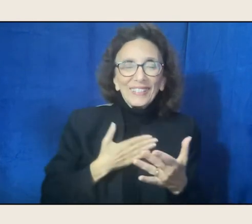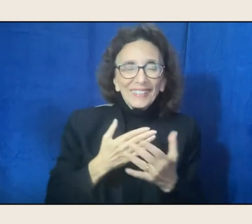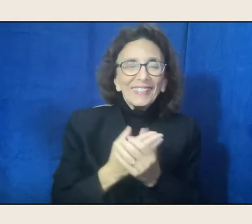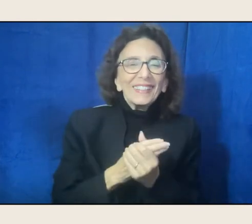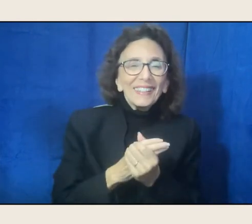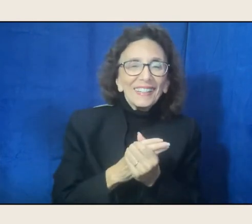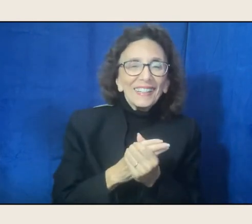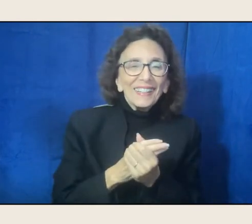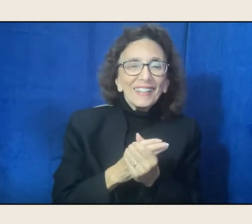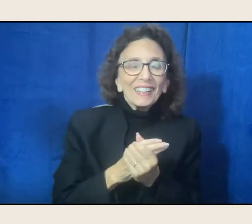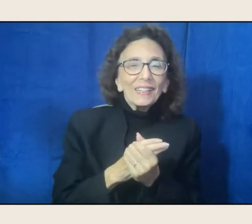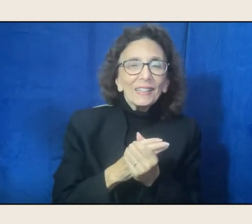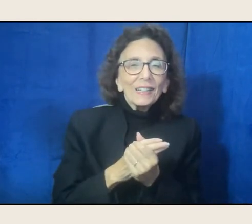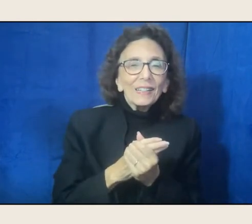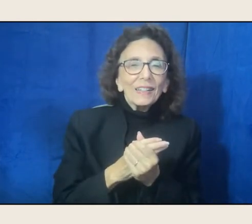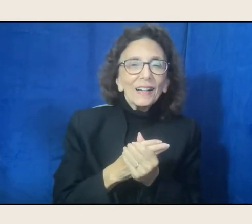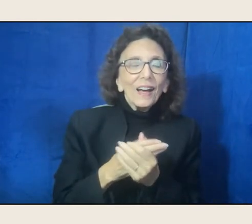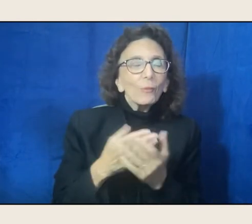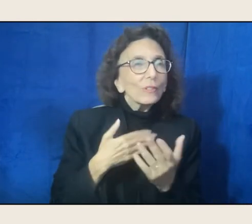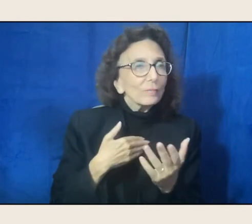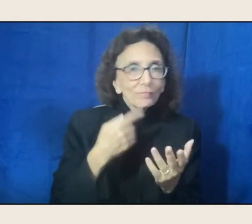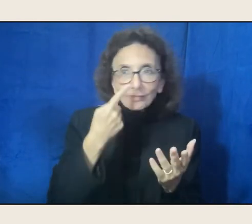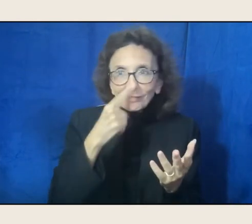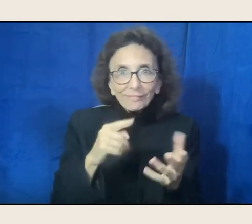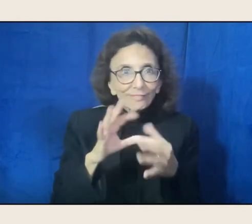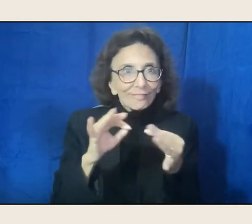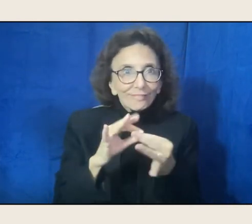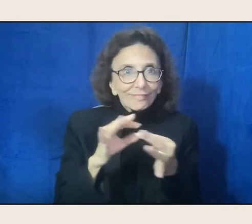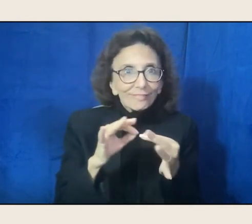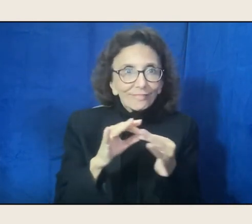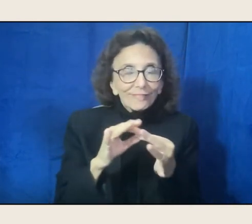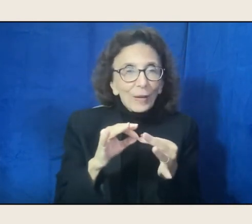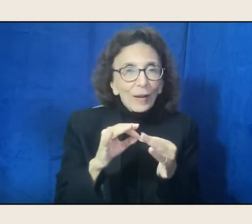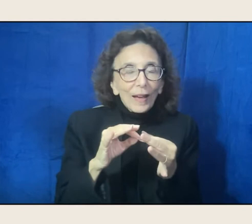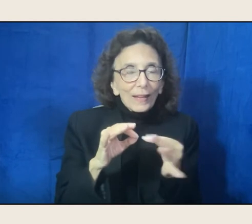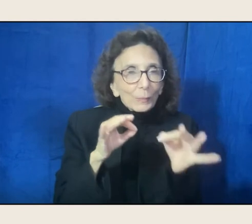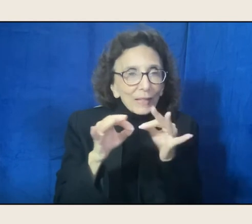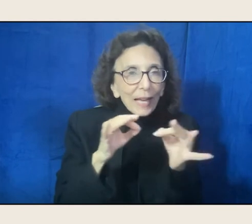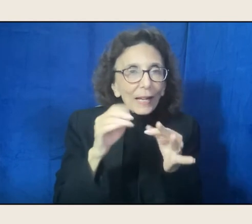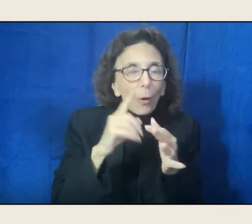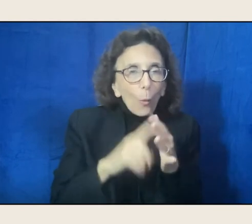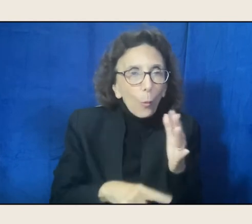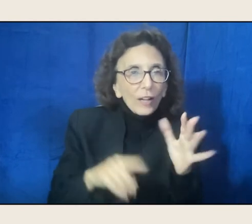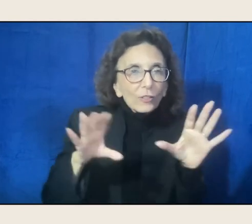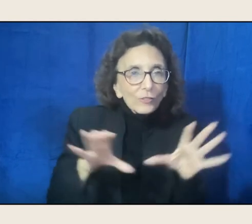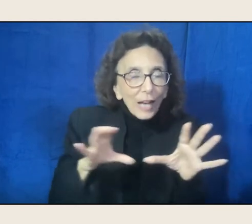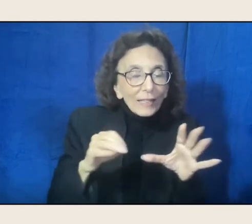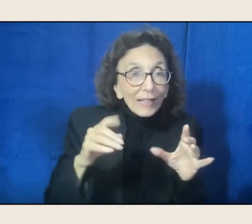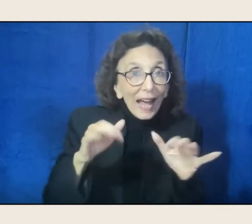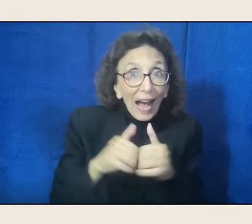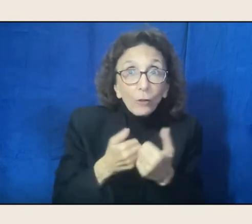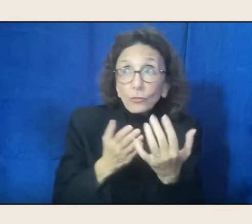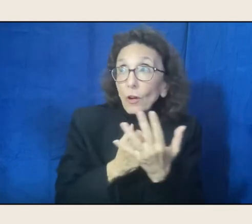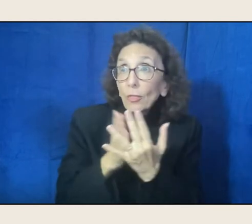So I'd love to hear just what you've been doing, how it's been, how you've done it in these pandemic times,